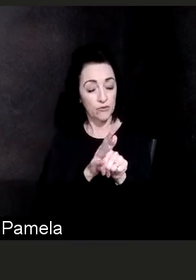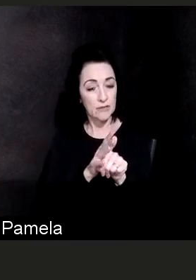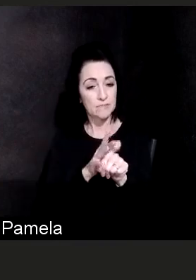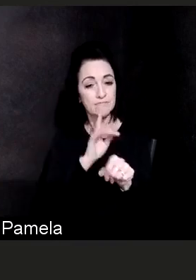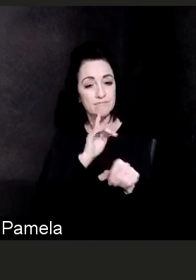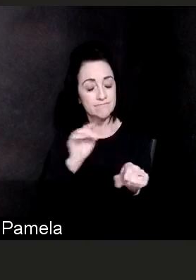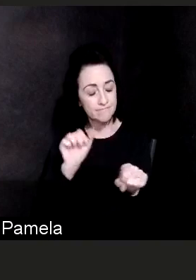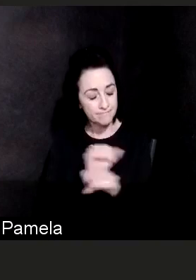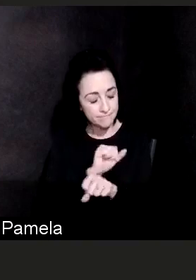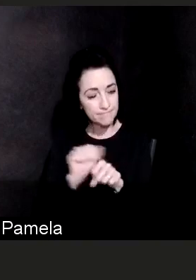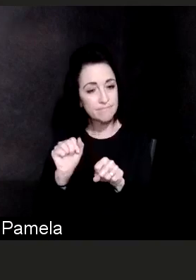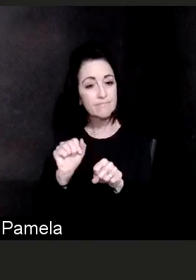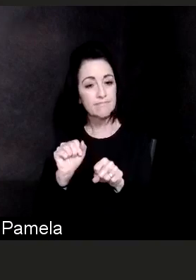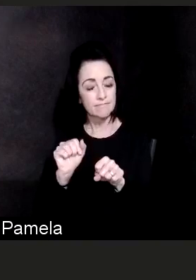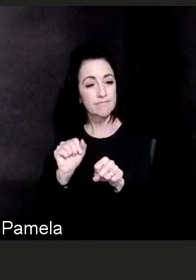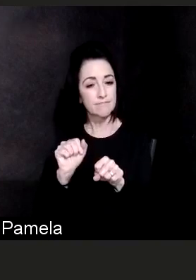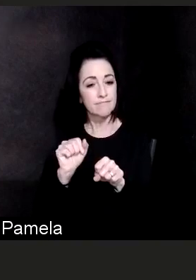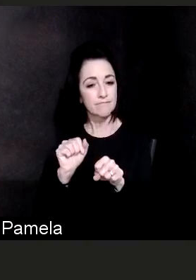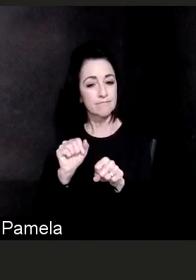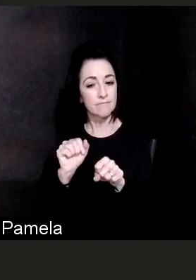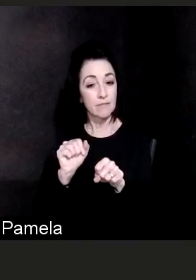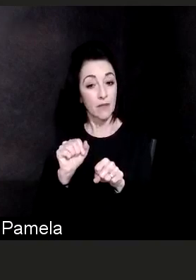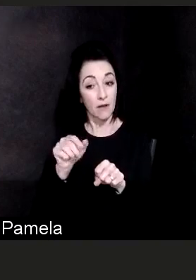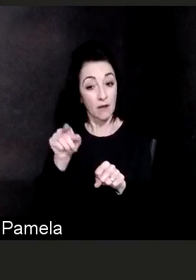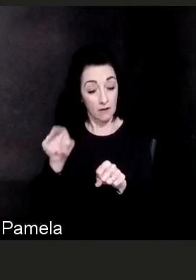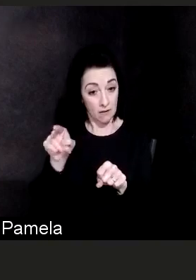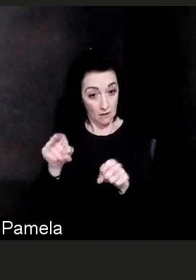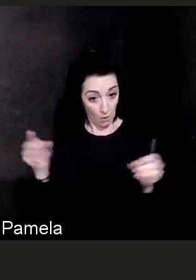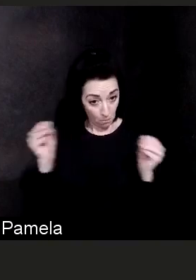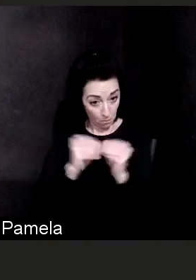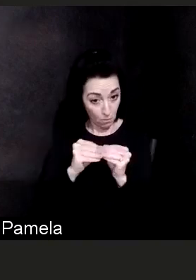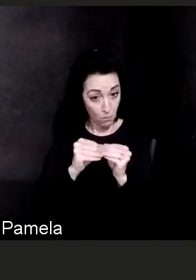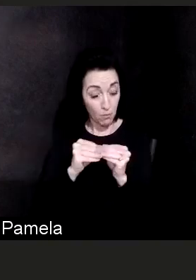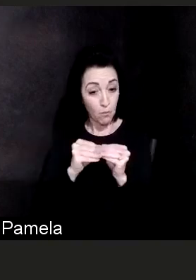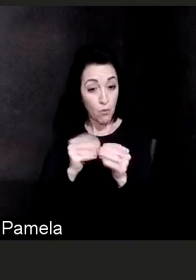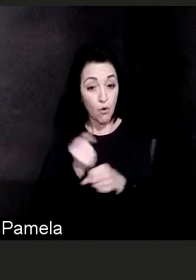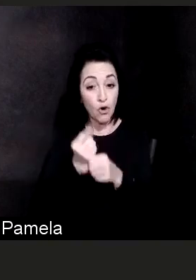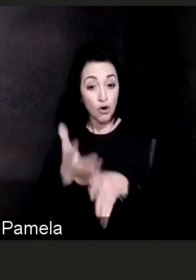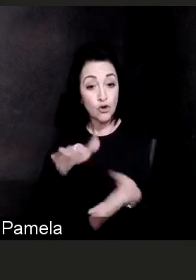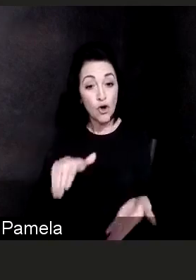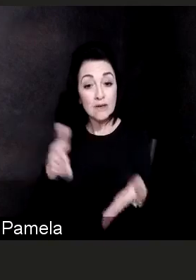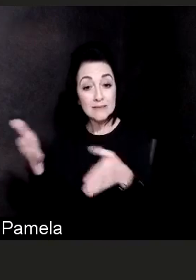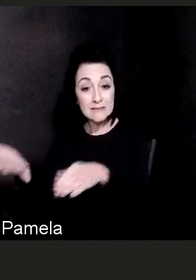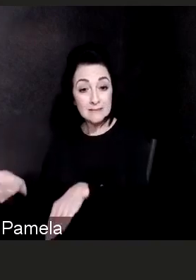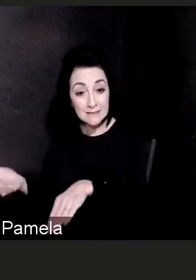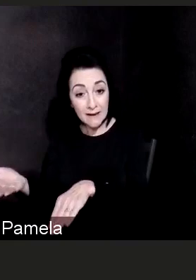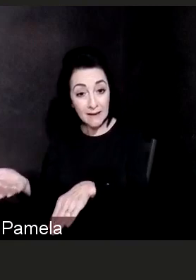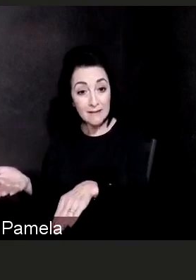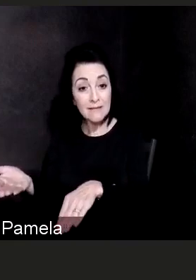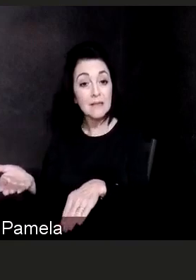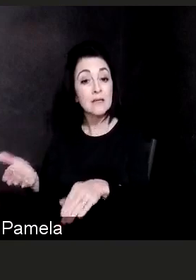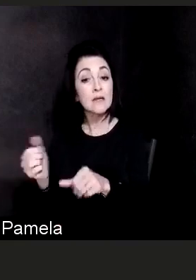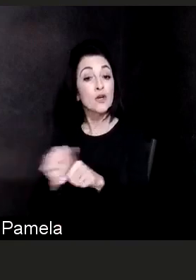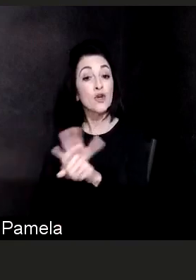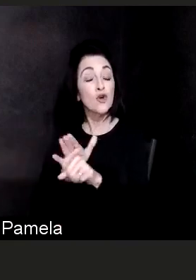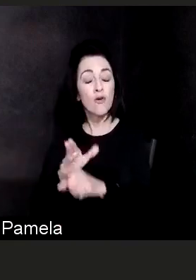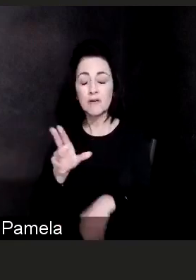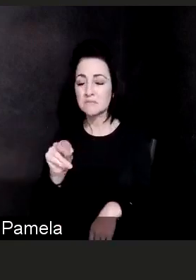is not more deadly than the wild type or the normal strains of the COVID-19 that we have.